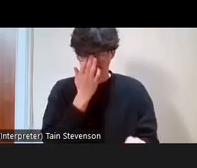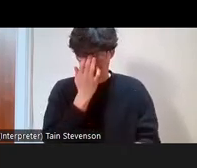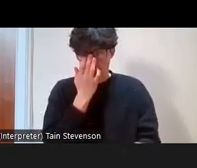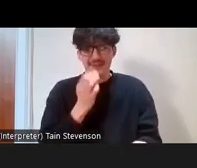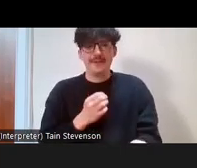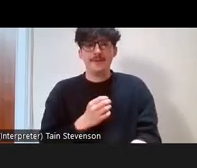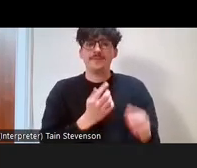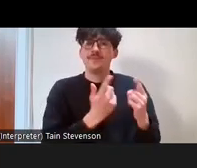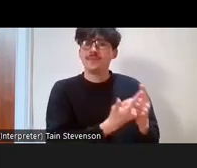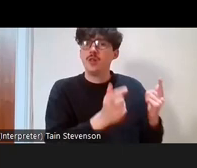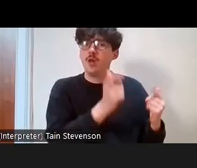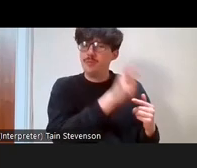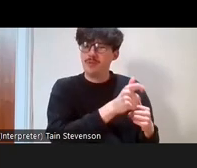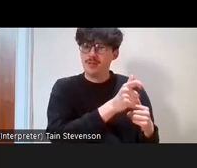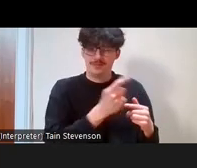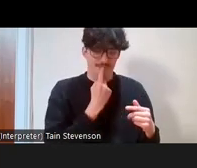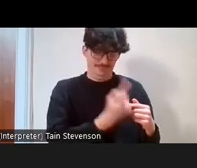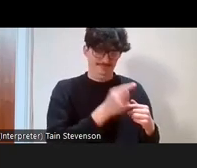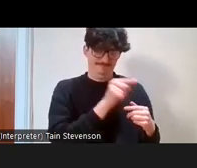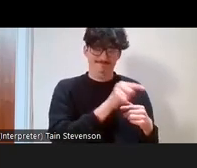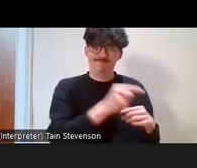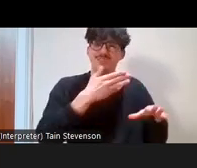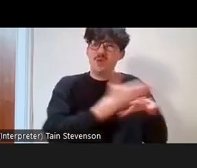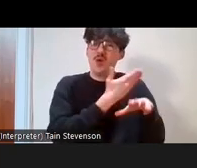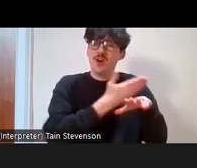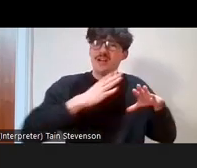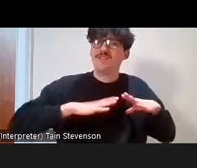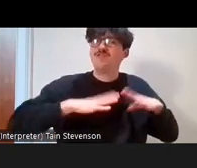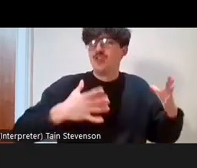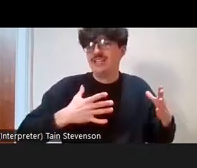up working for free and obviously when you're volunteering sometimes that is actually at a cost